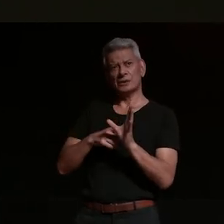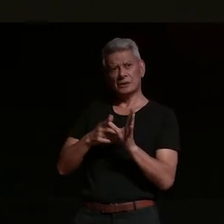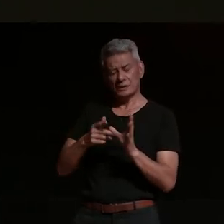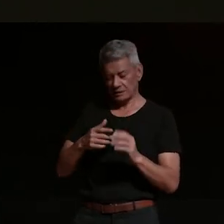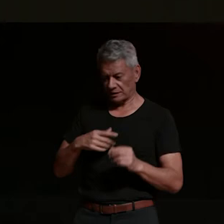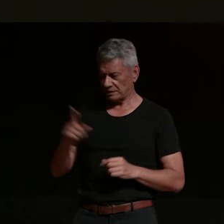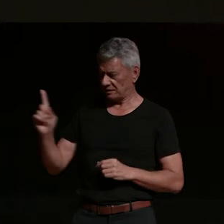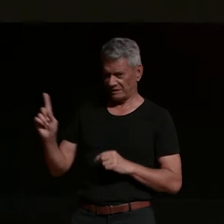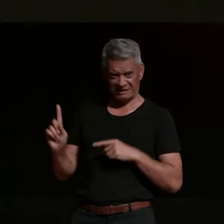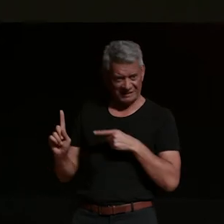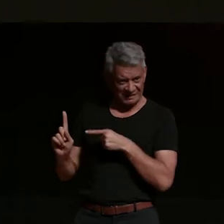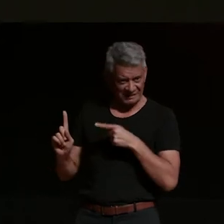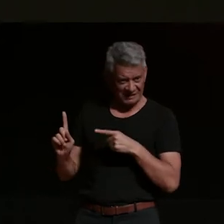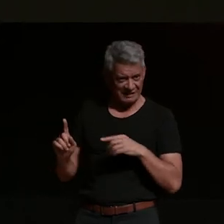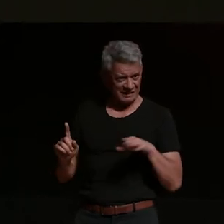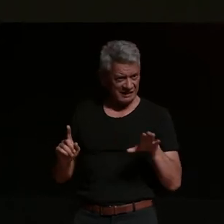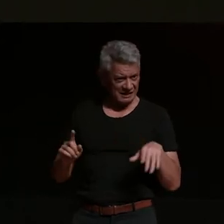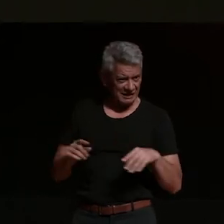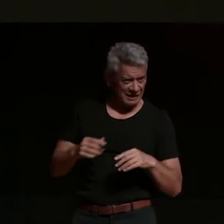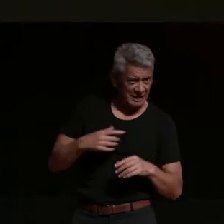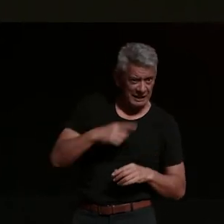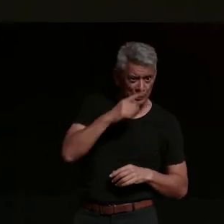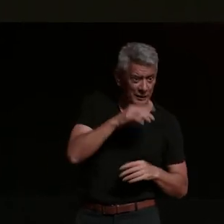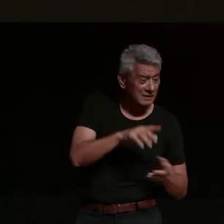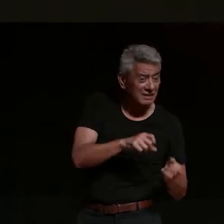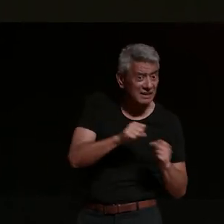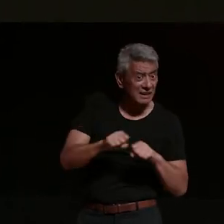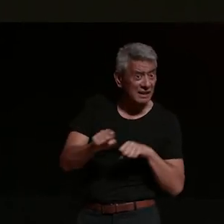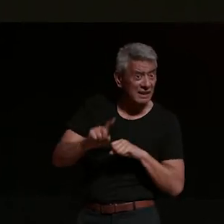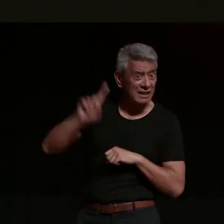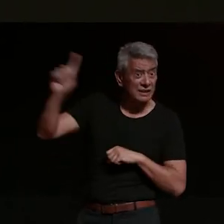kid i knew liam said mate can we take your your motorbike up to the farm and you can show me how